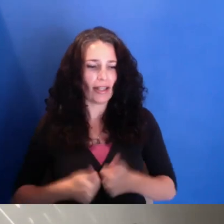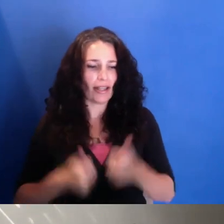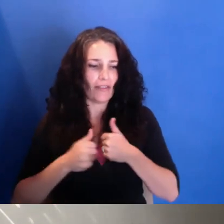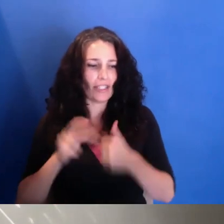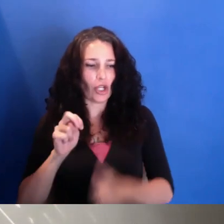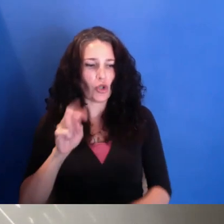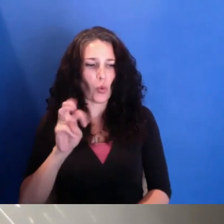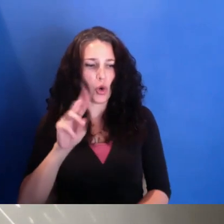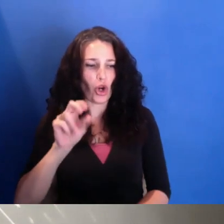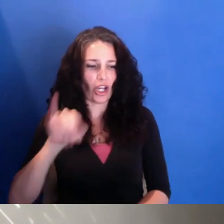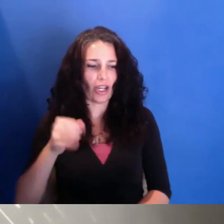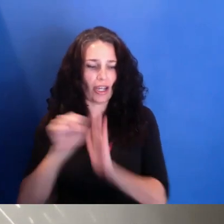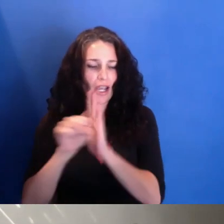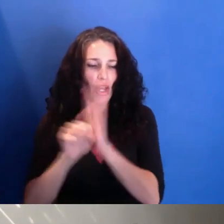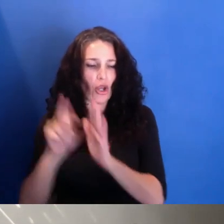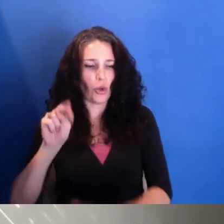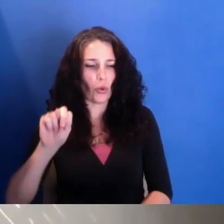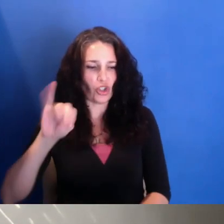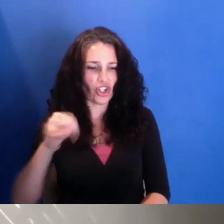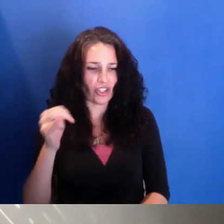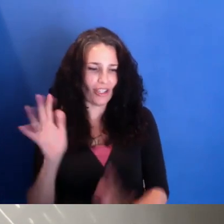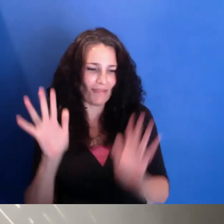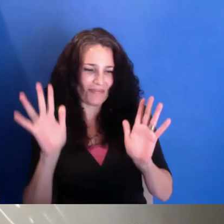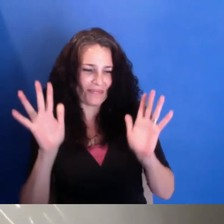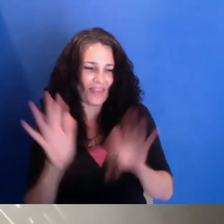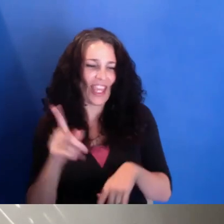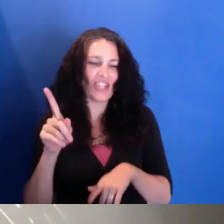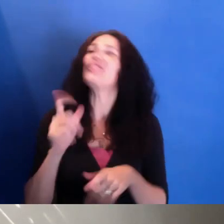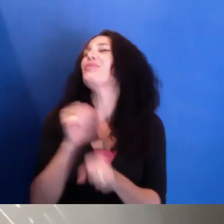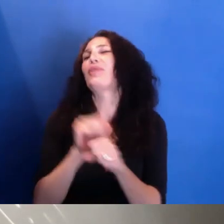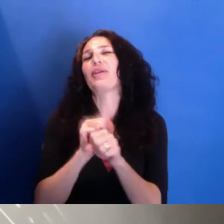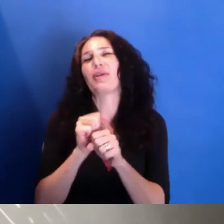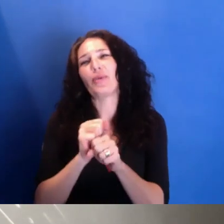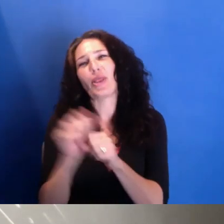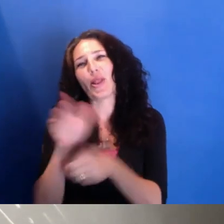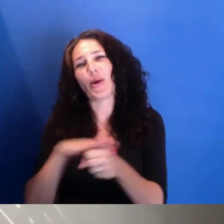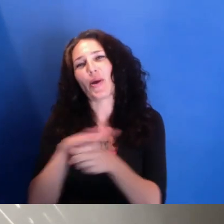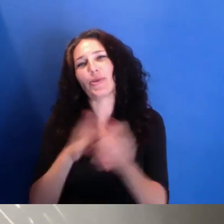where she is working with local storytellers to develop the Newarkive, a creative archive